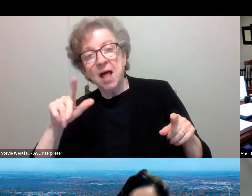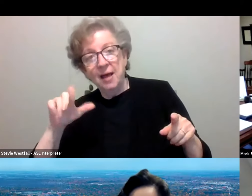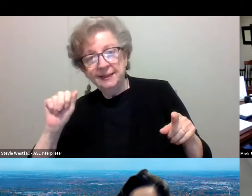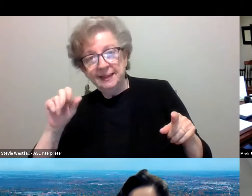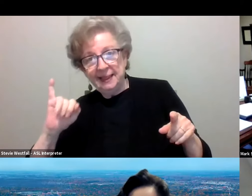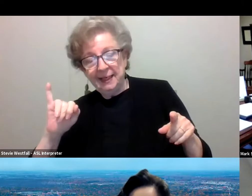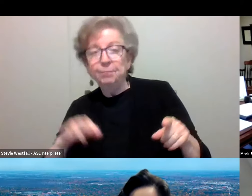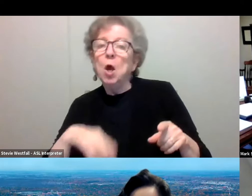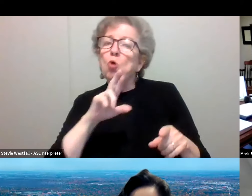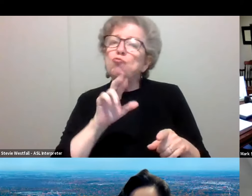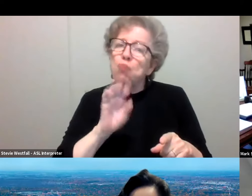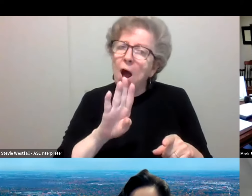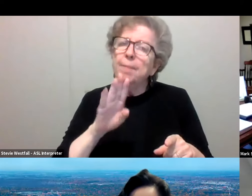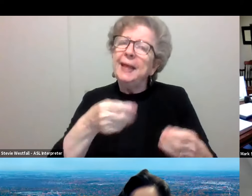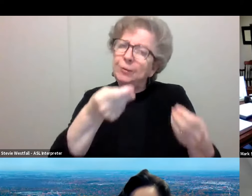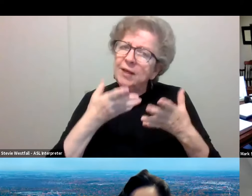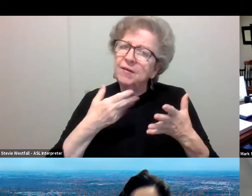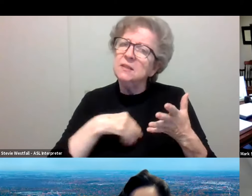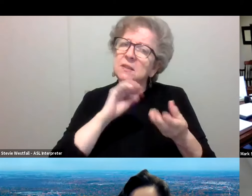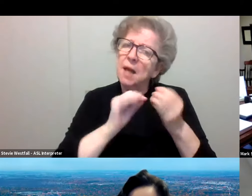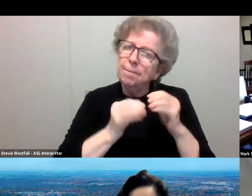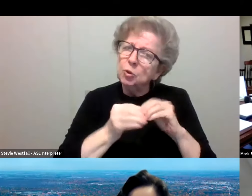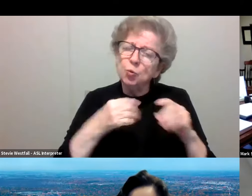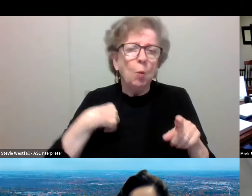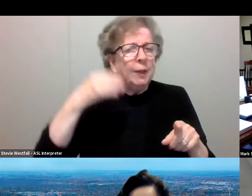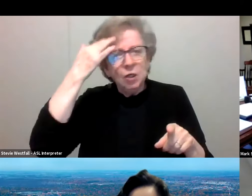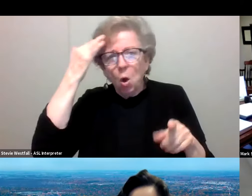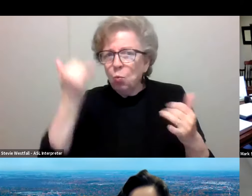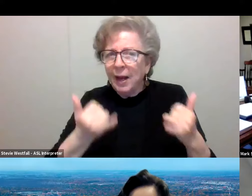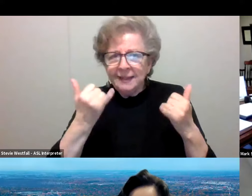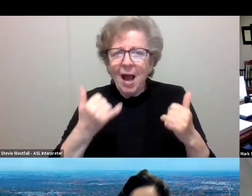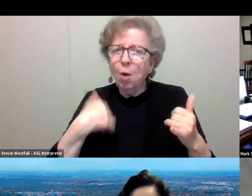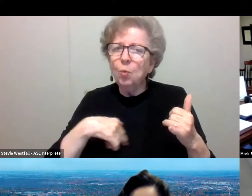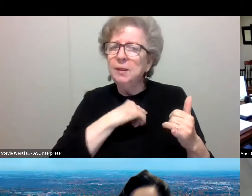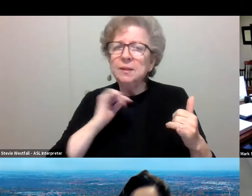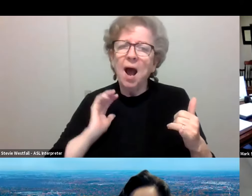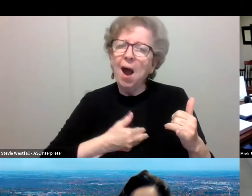Rob, can you talk about the numbers we're seeing and what we currently know about spread in our community, the severity of illness,